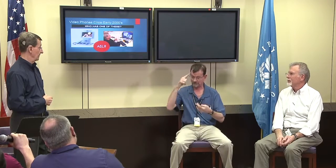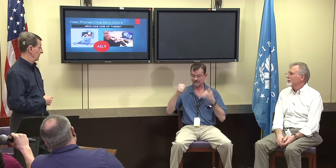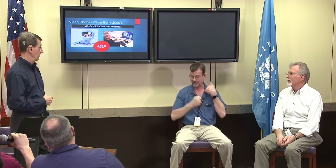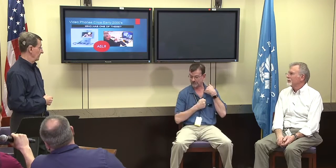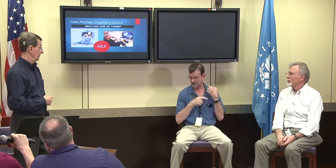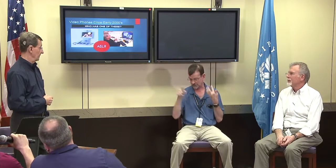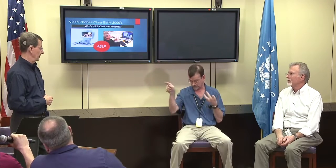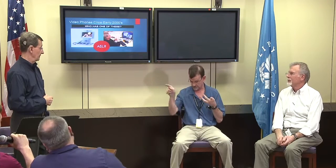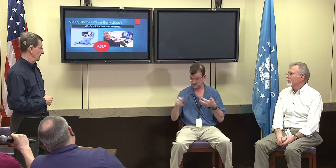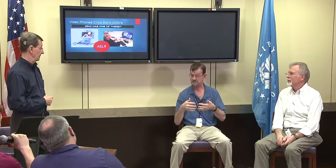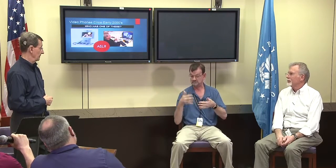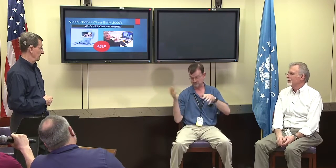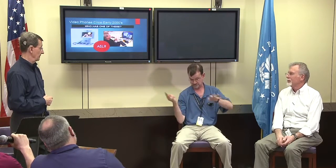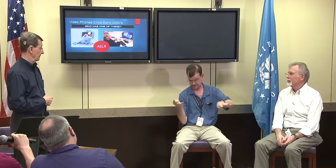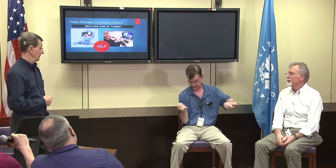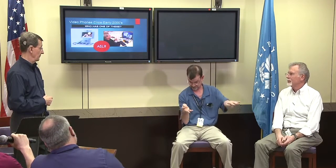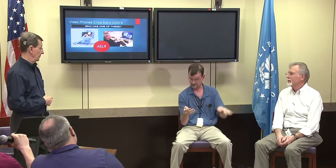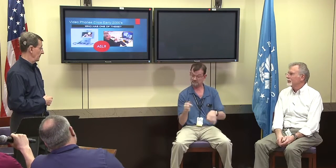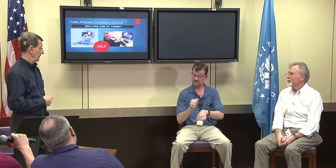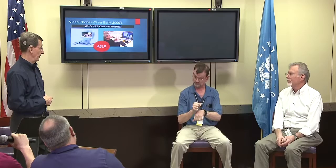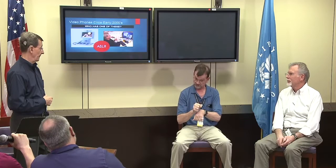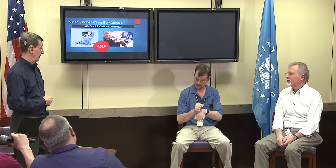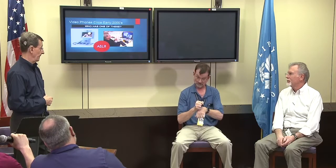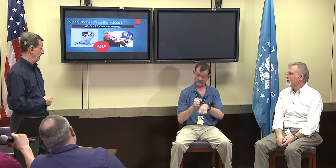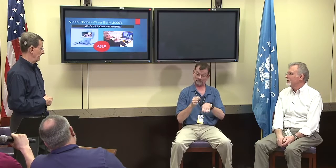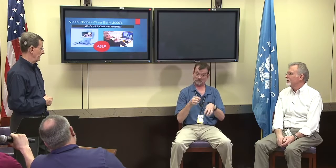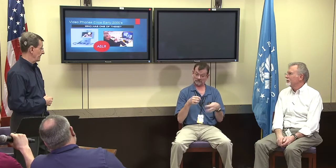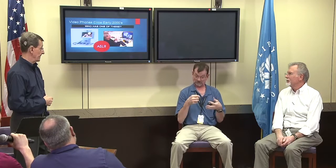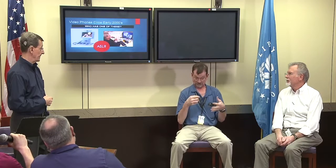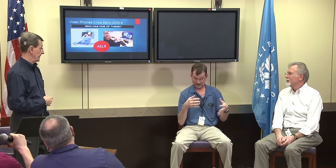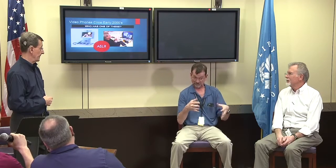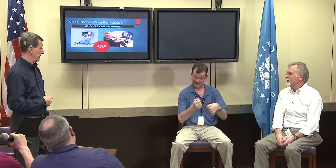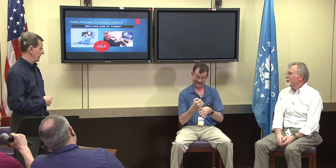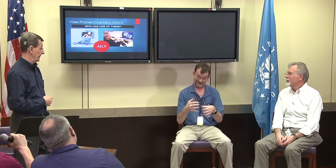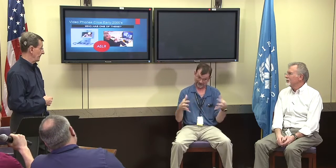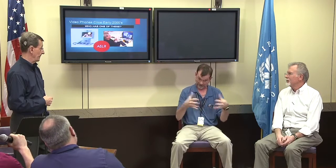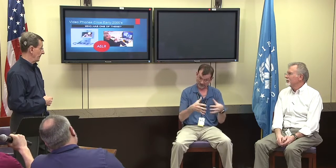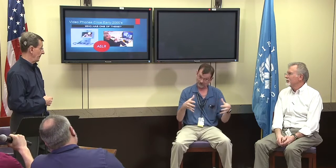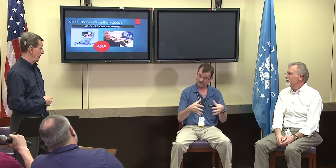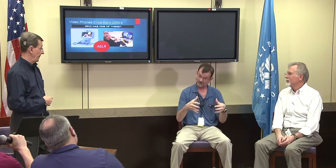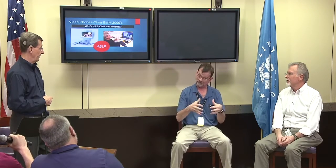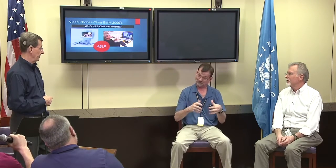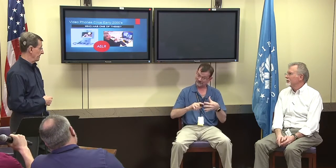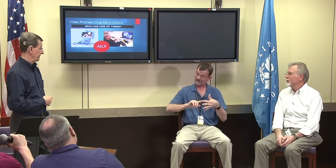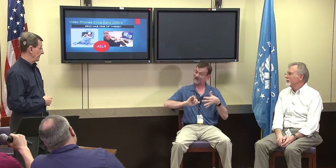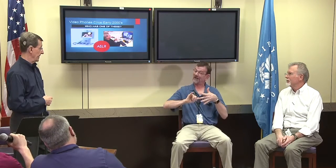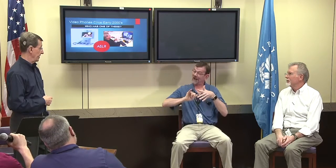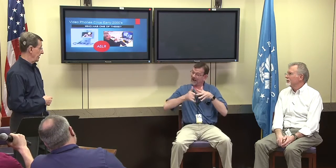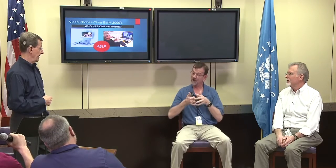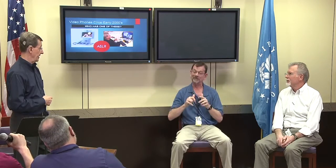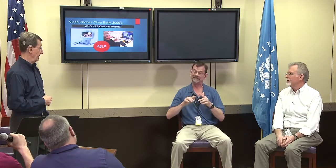in fact factory type of buildings and assembly lines. The noise didn't bother us and so that was a time